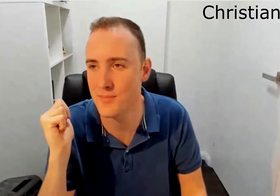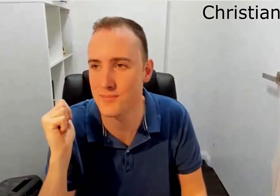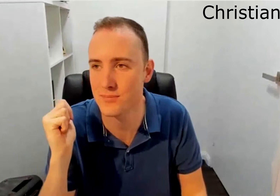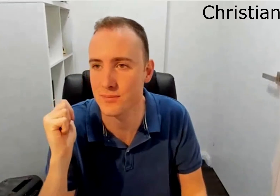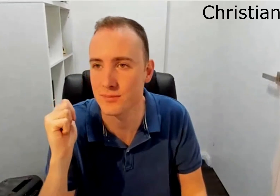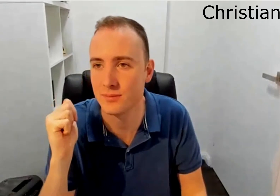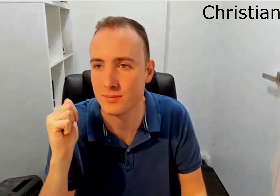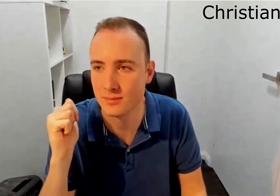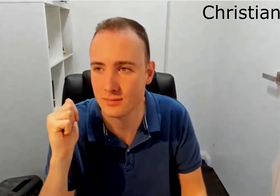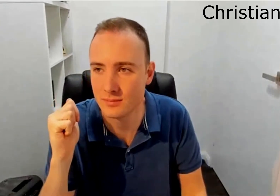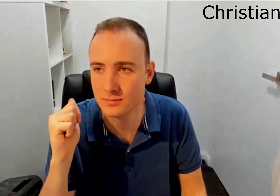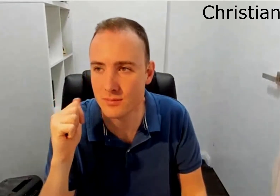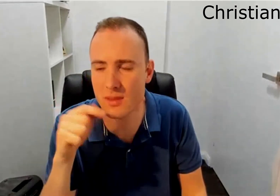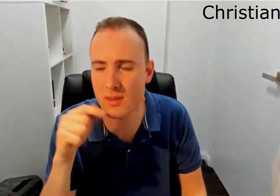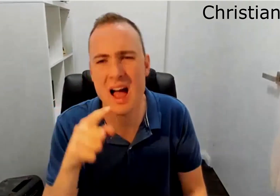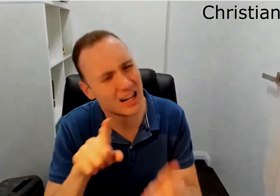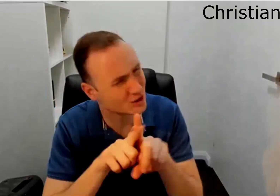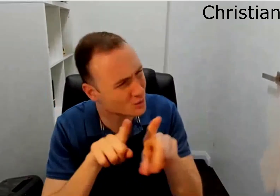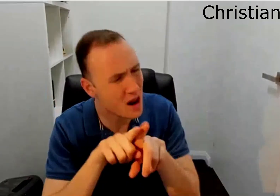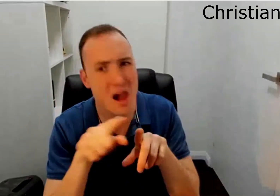Which means I can go around and do whatever I need to do